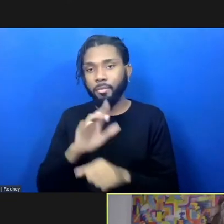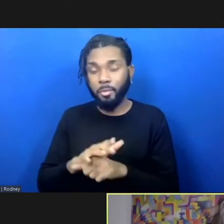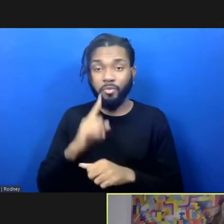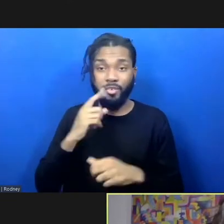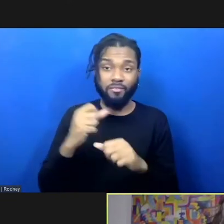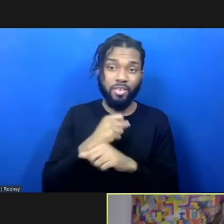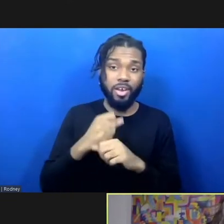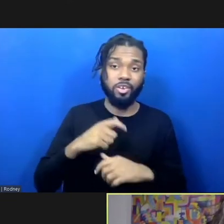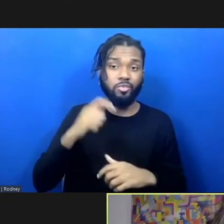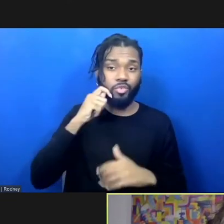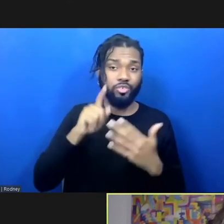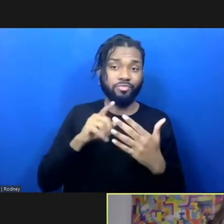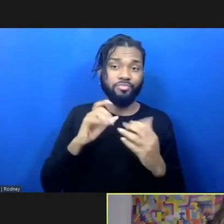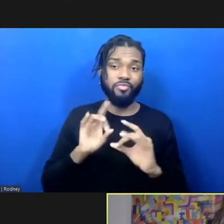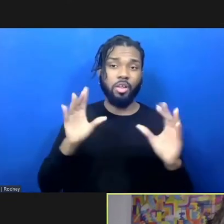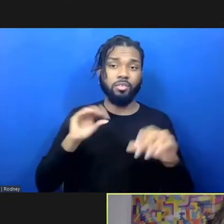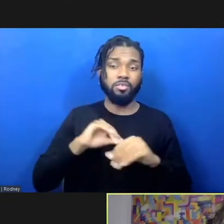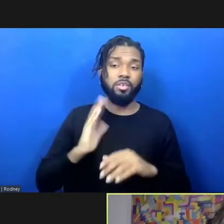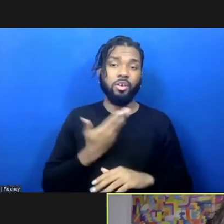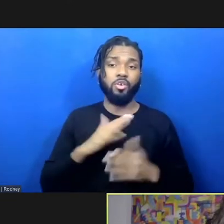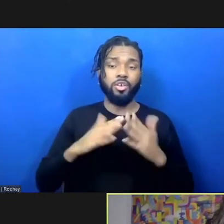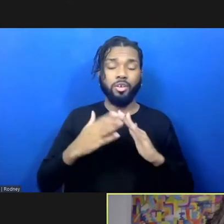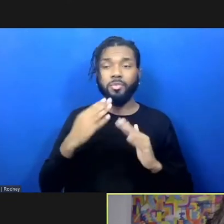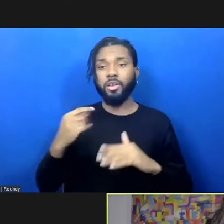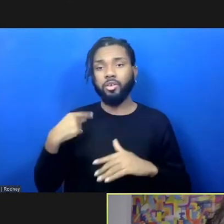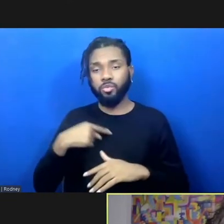well as to meditate on and celebrate beauty and joy.